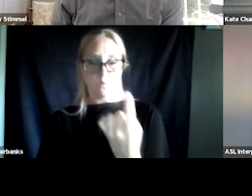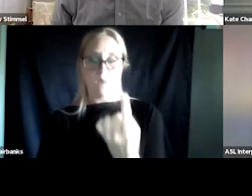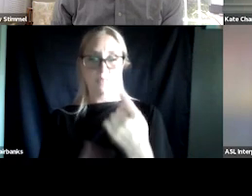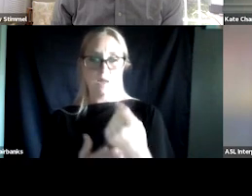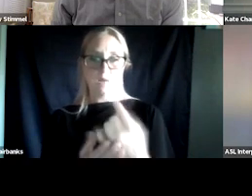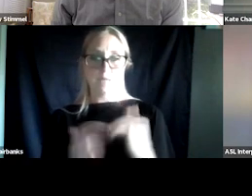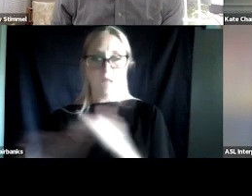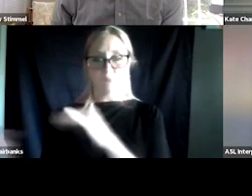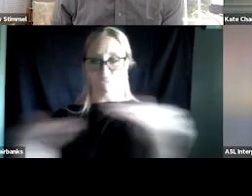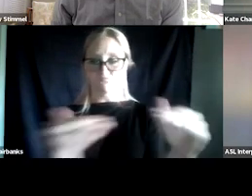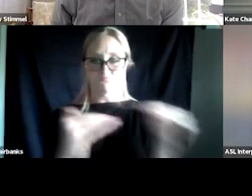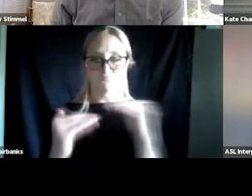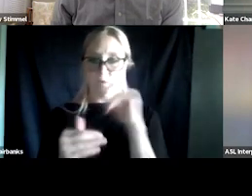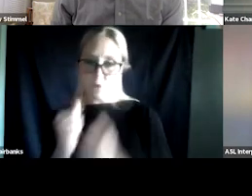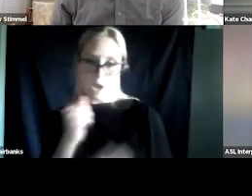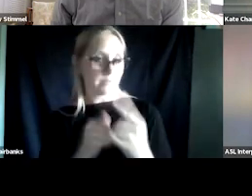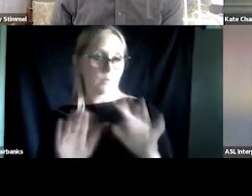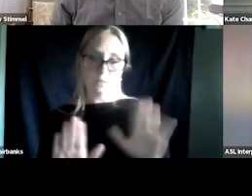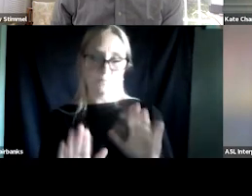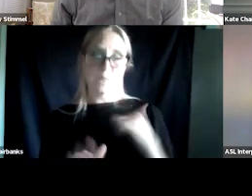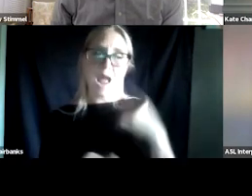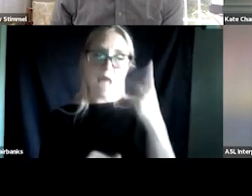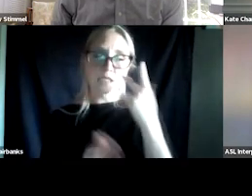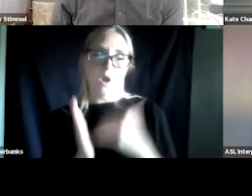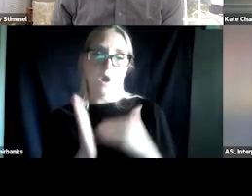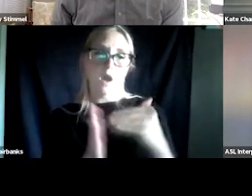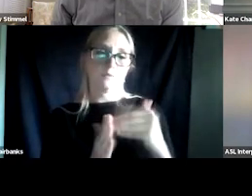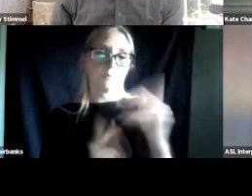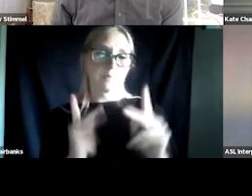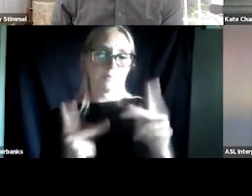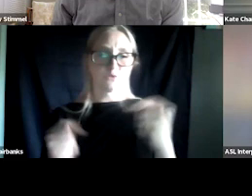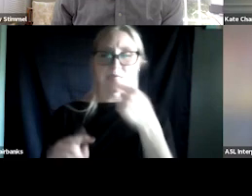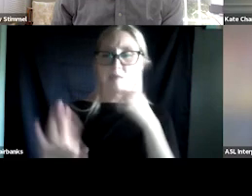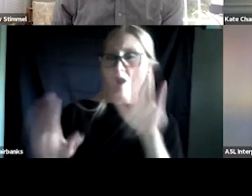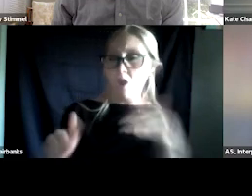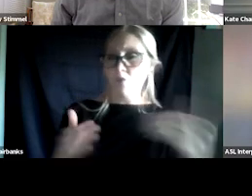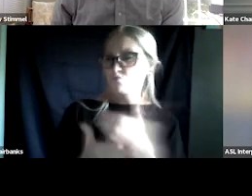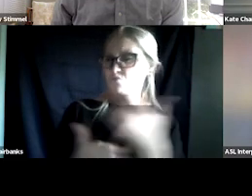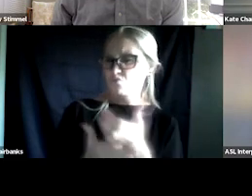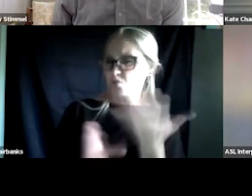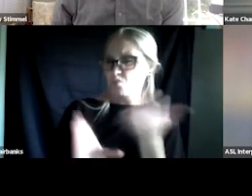And I see all too often people selling these new interventions that they say will work for everything, including your eating disorder